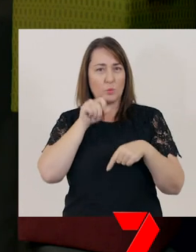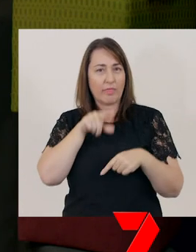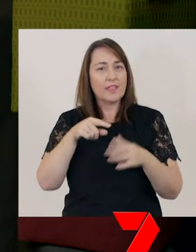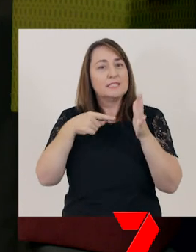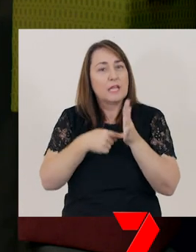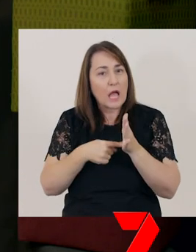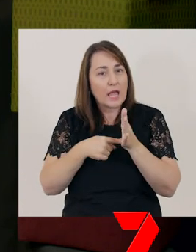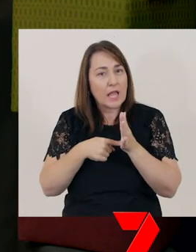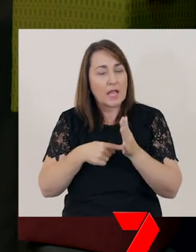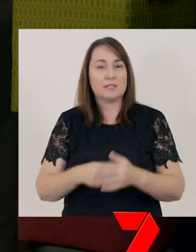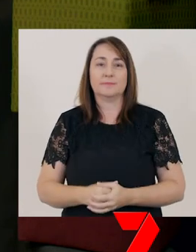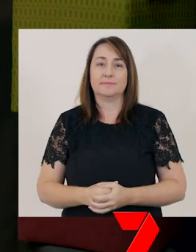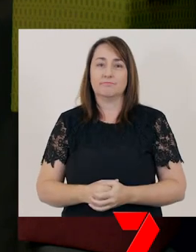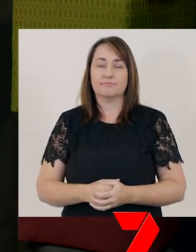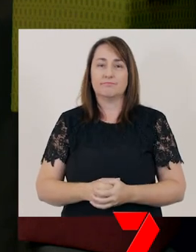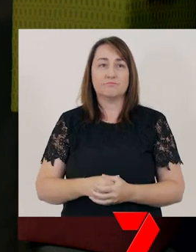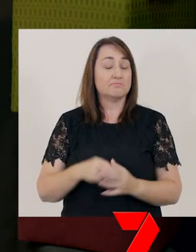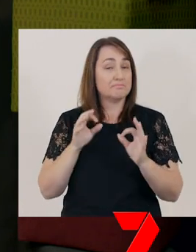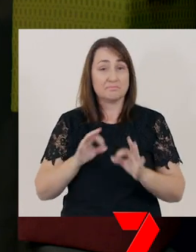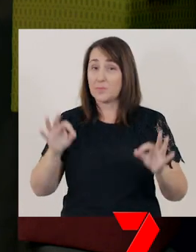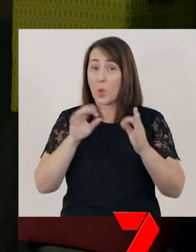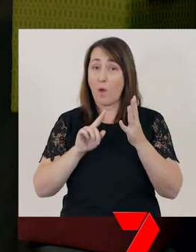I cannot hear the ‘uh’ sound at the beginning of this word.